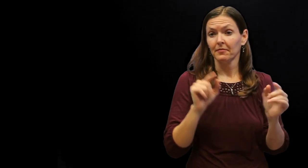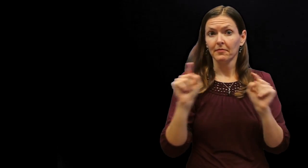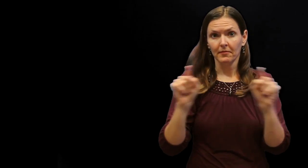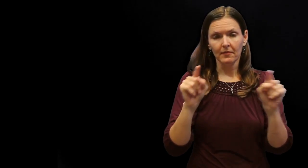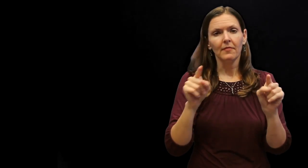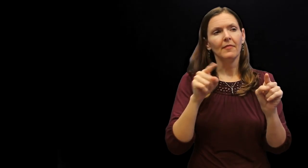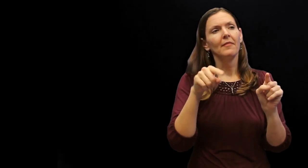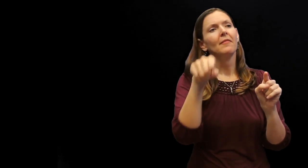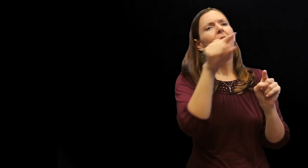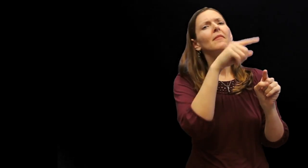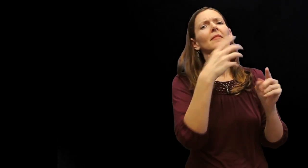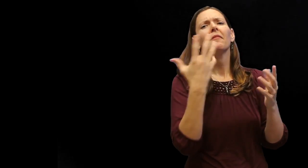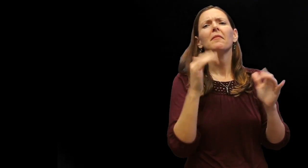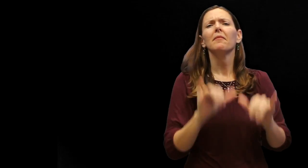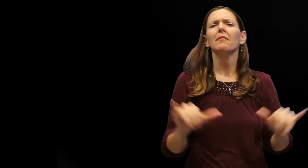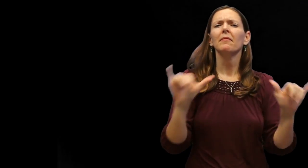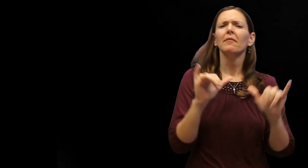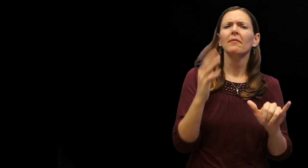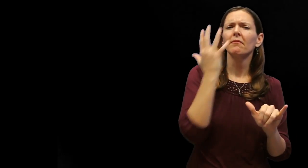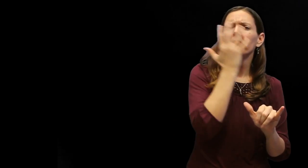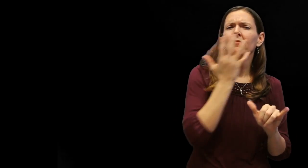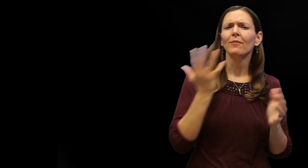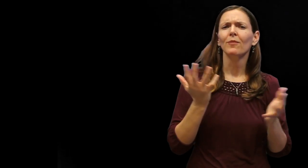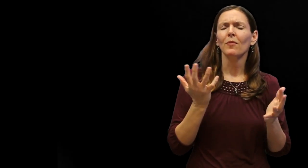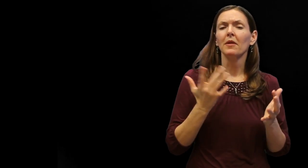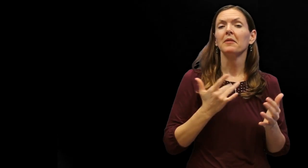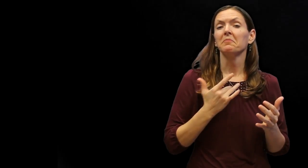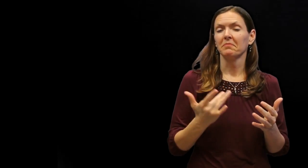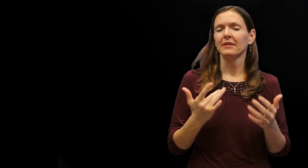What are the typical characteristics of those signers? They are usually: